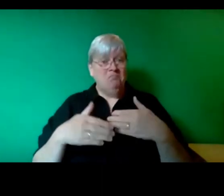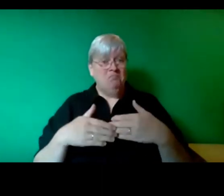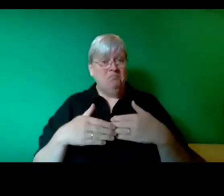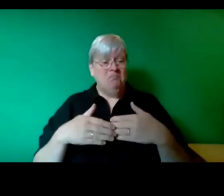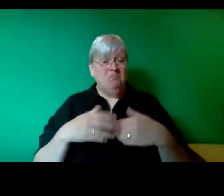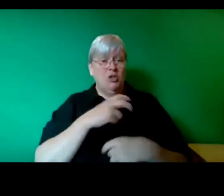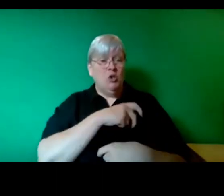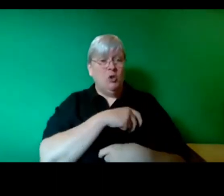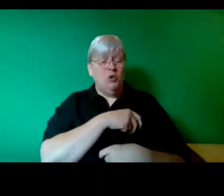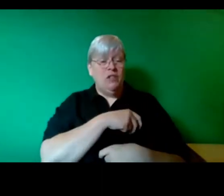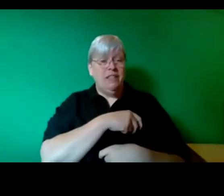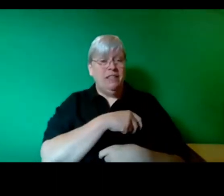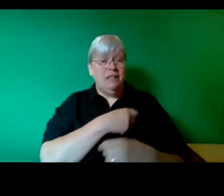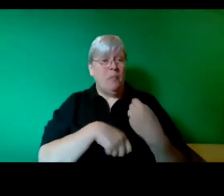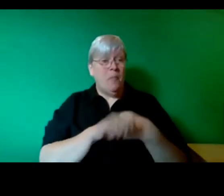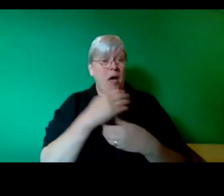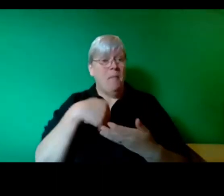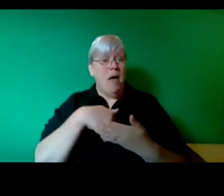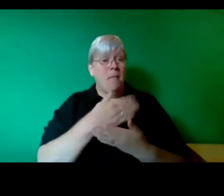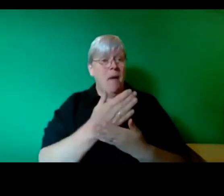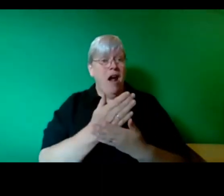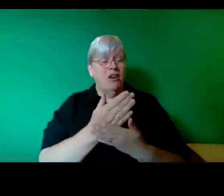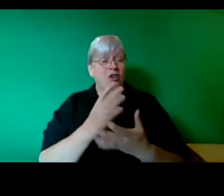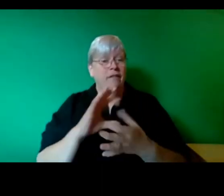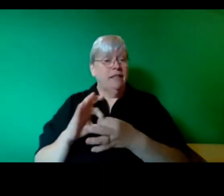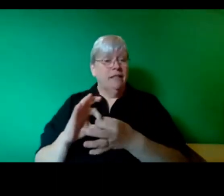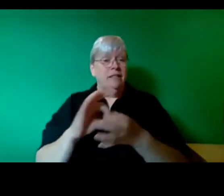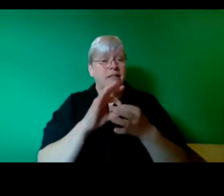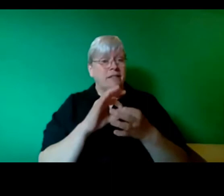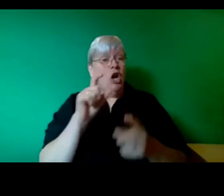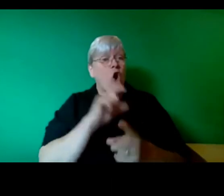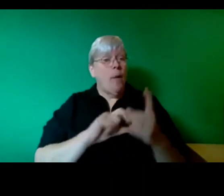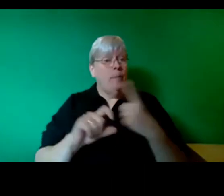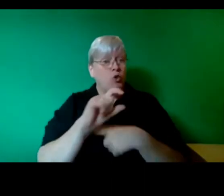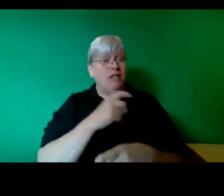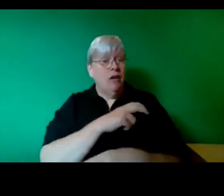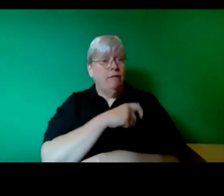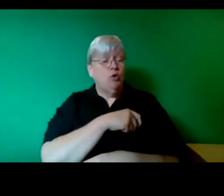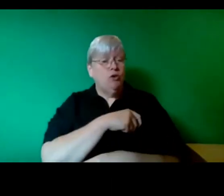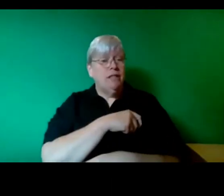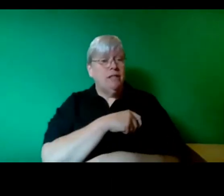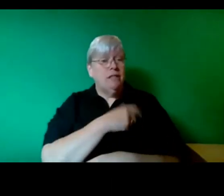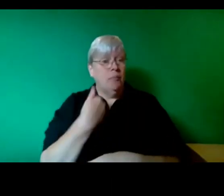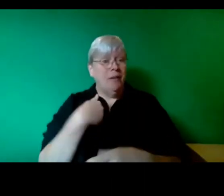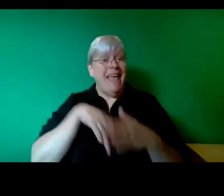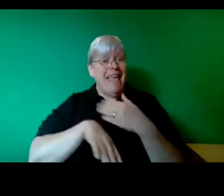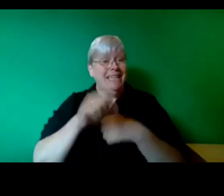part of the unity of the community of unions who will be in Glasgow, putting public ownership